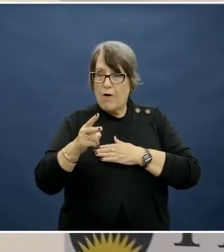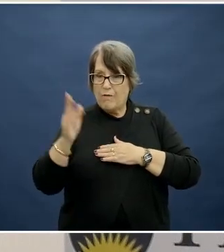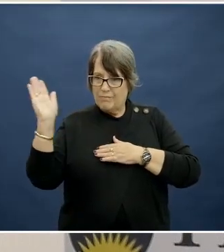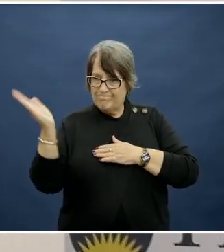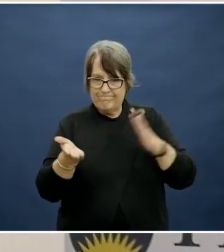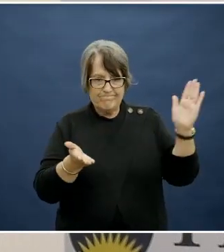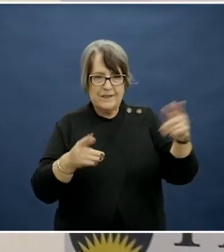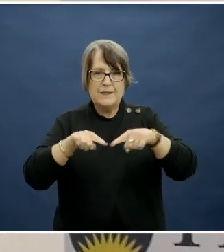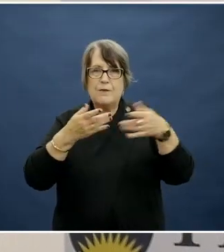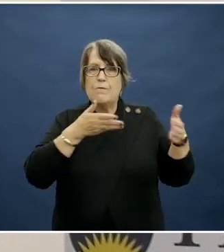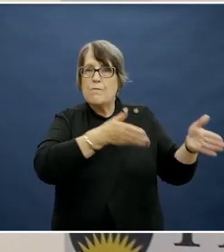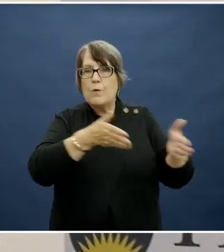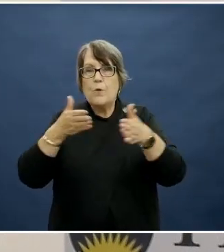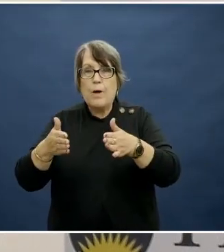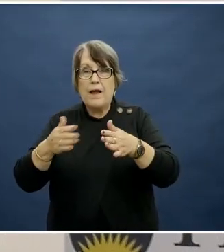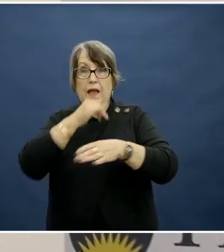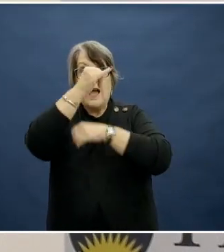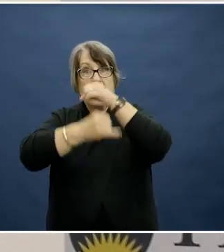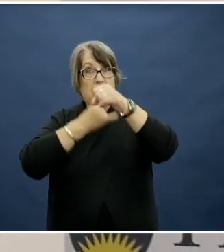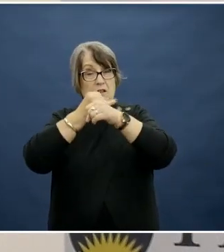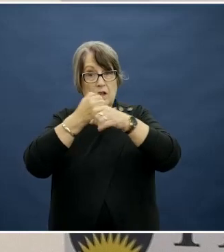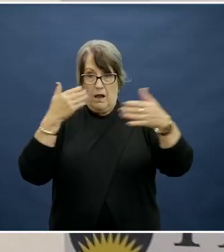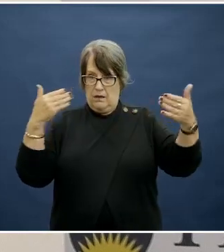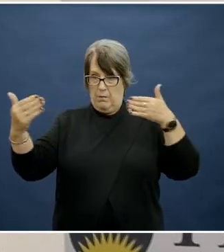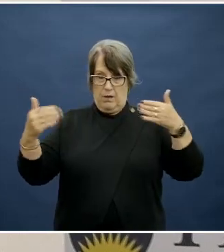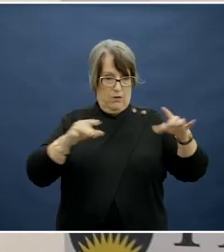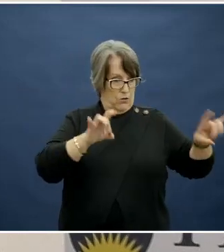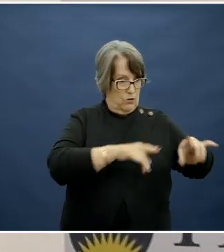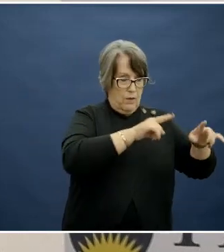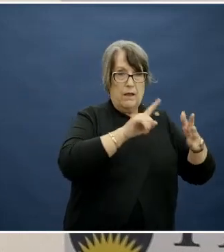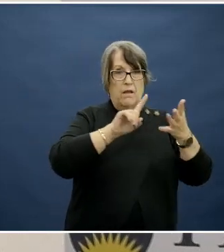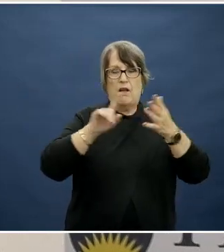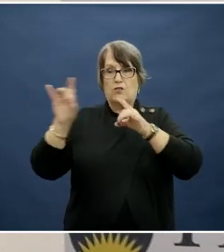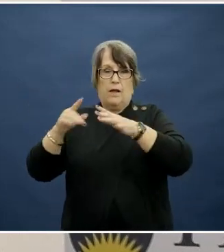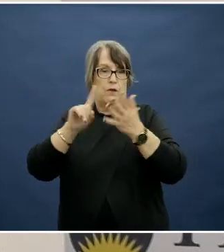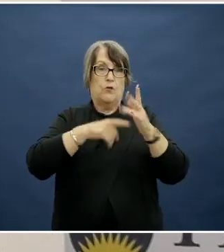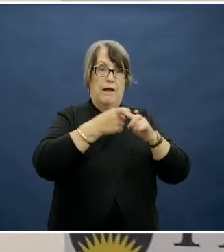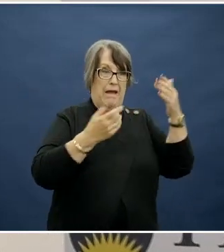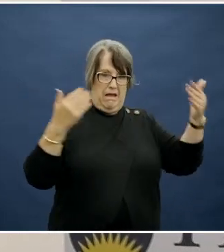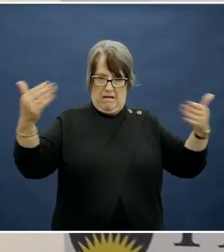In an international comparison between Australia and the UK, it highlights that in particular